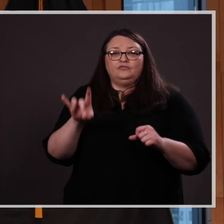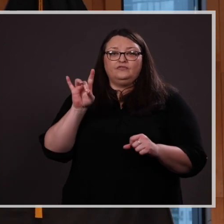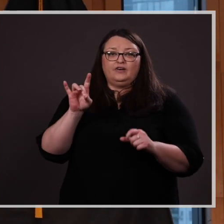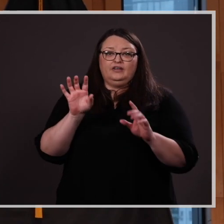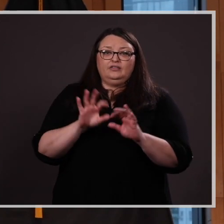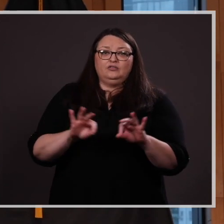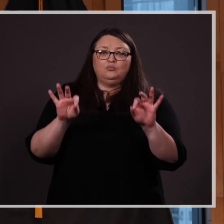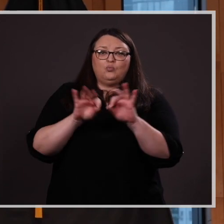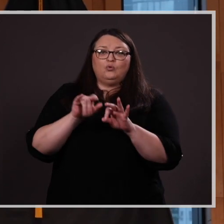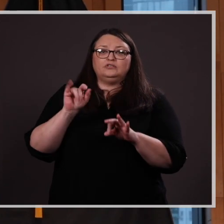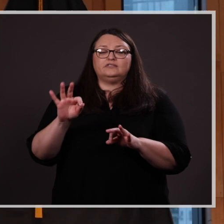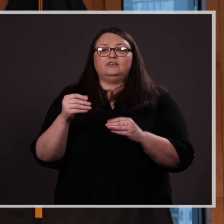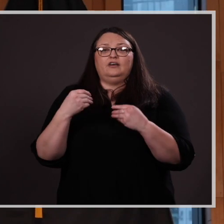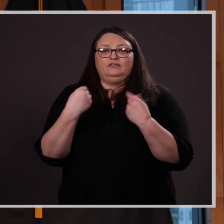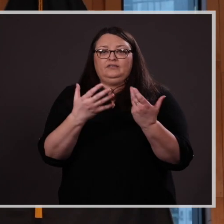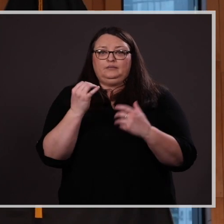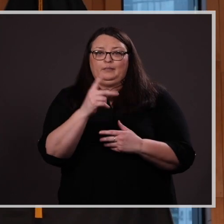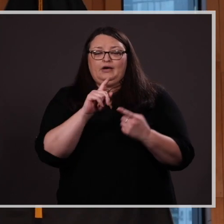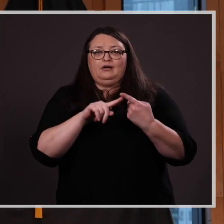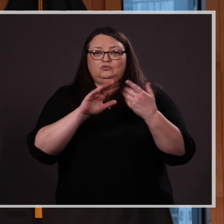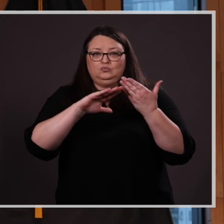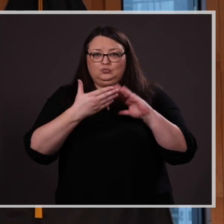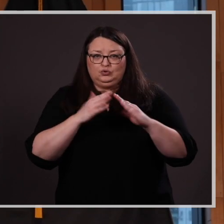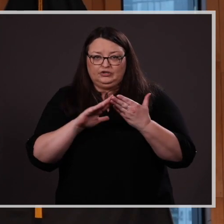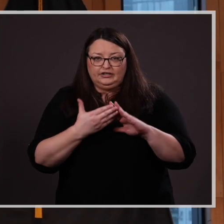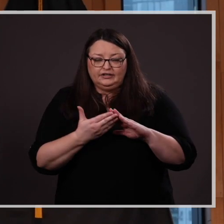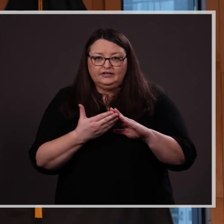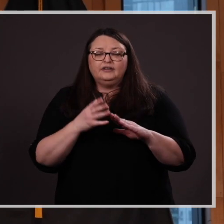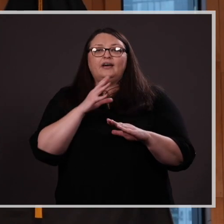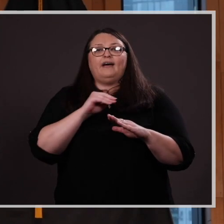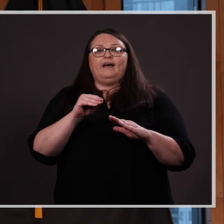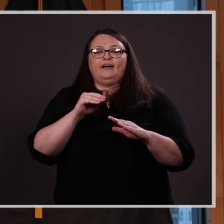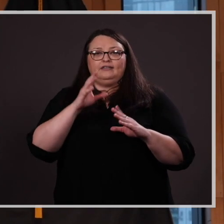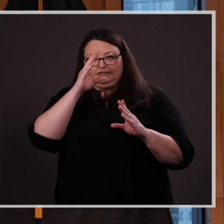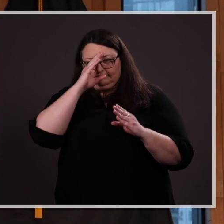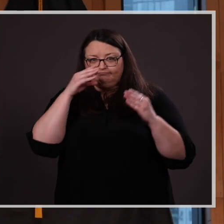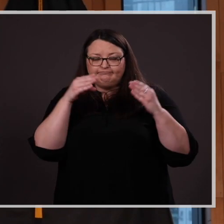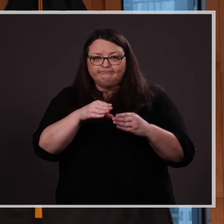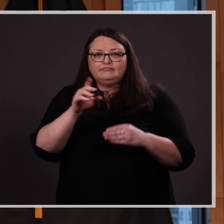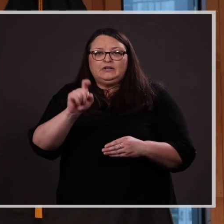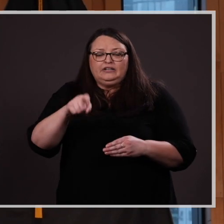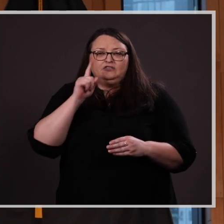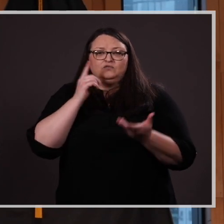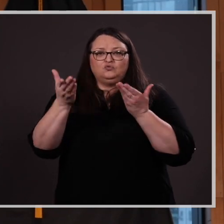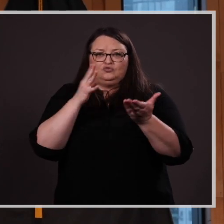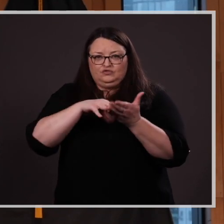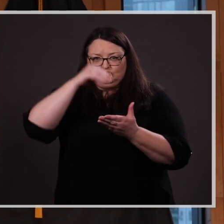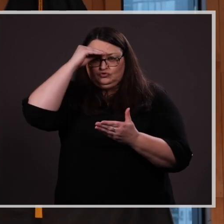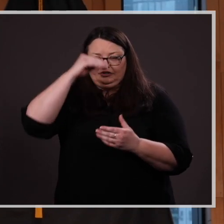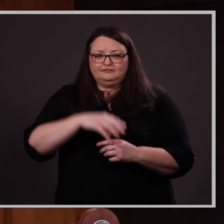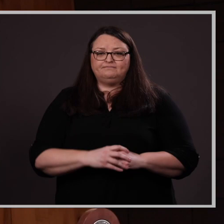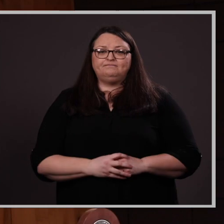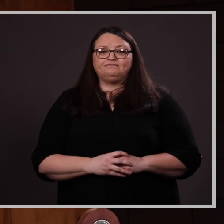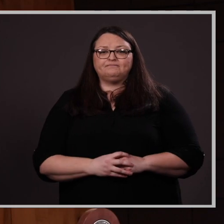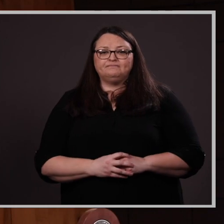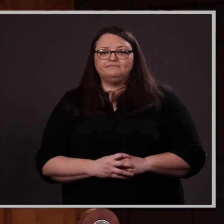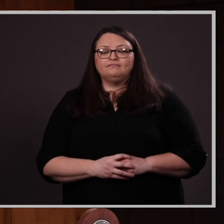importance of giving back to the community and the dedication needed for service learning.